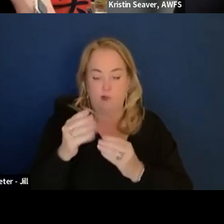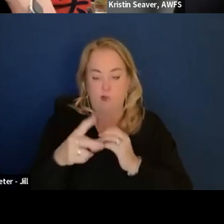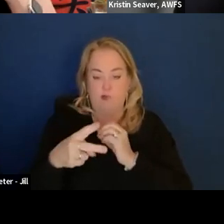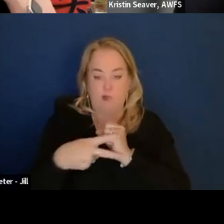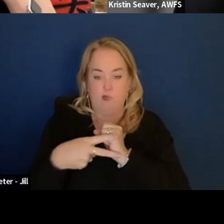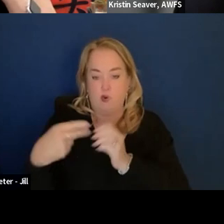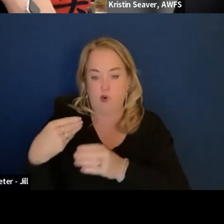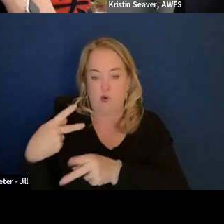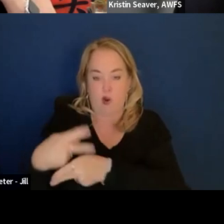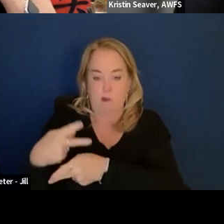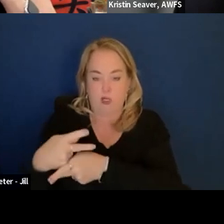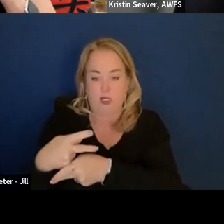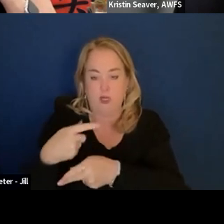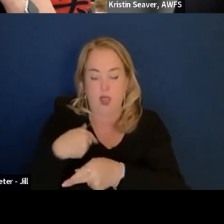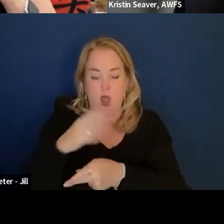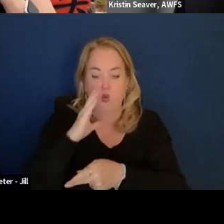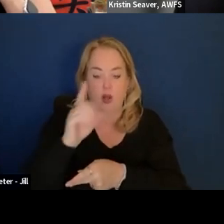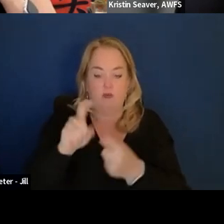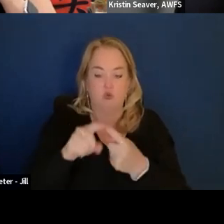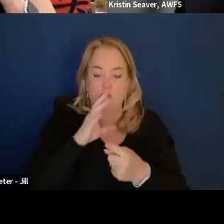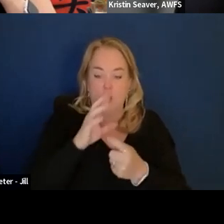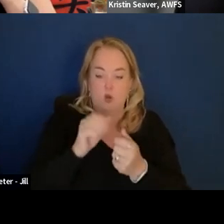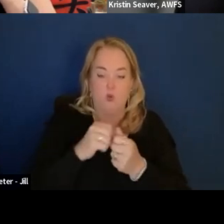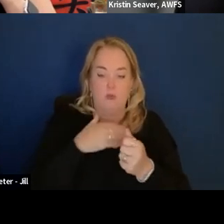Like it is the most efficient path to like getting to the goal,